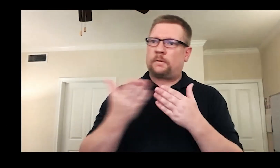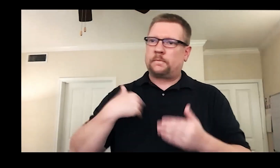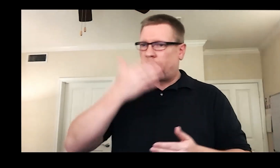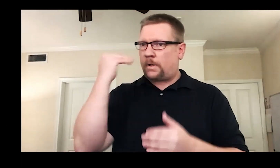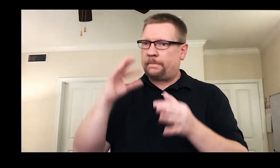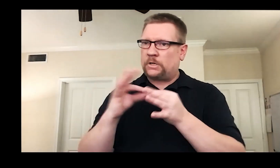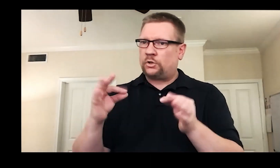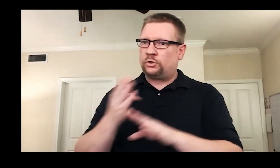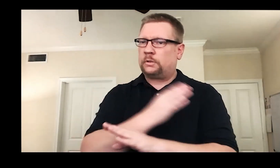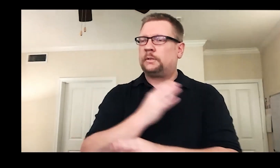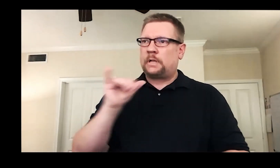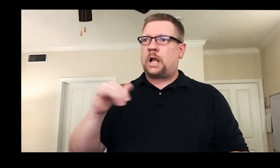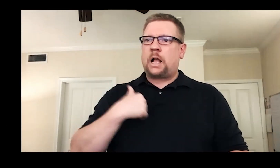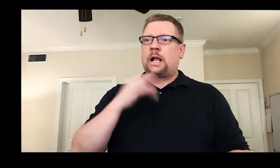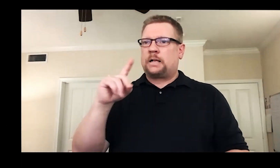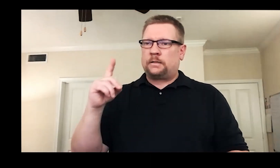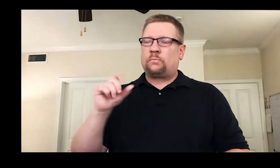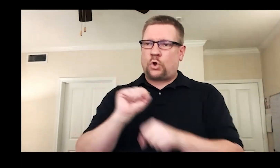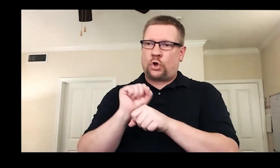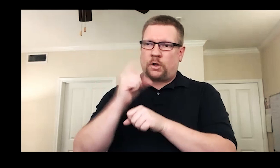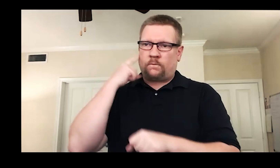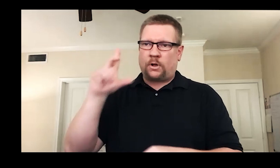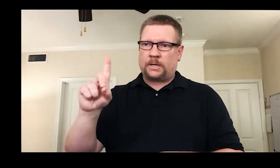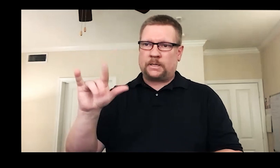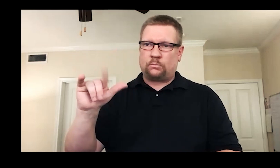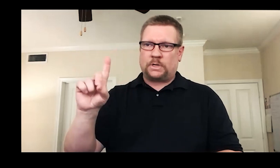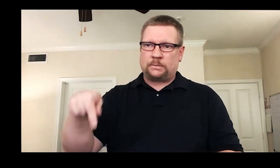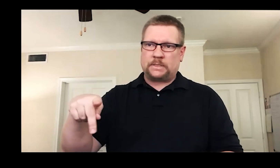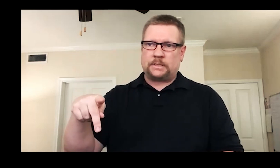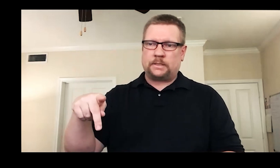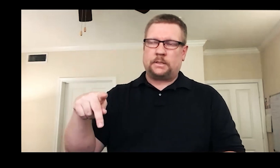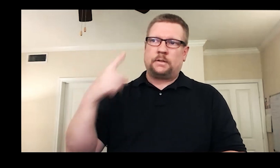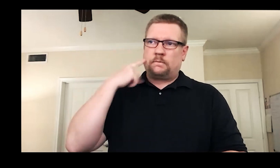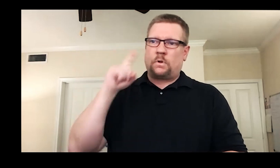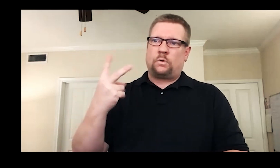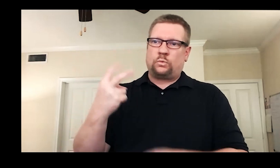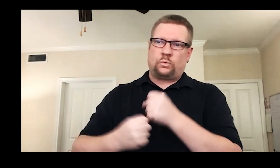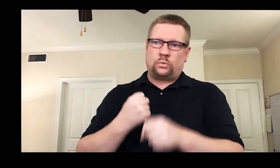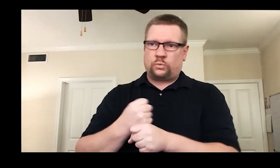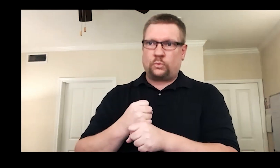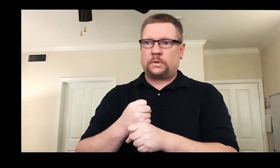One thing I forgot to mention before, I did a two-year stint with DYDP.